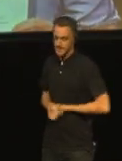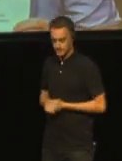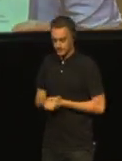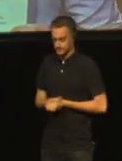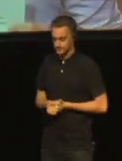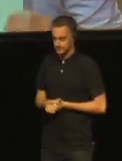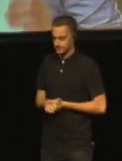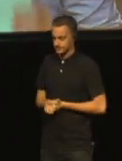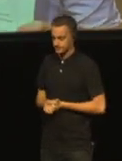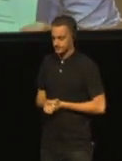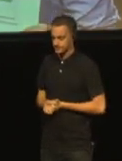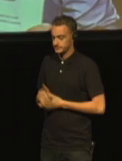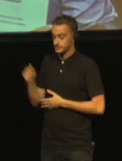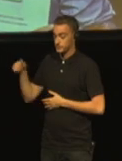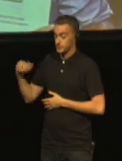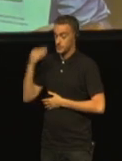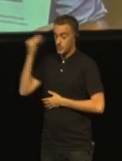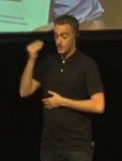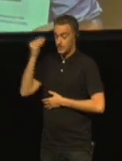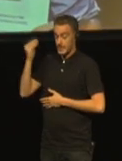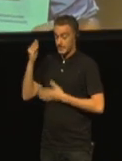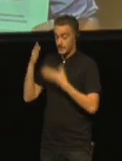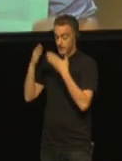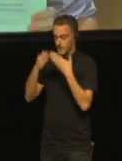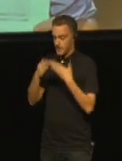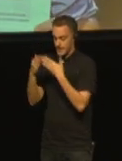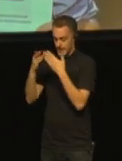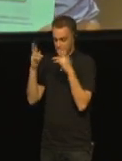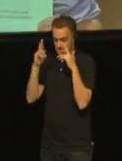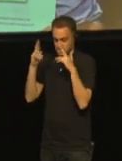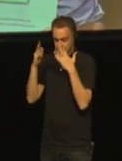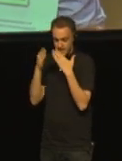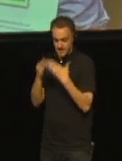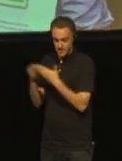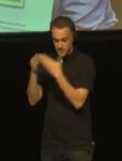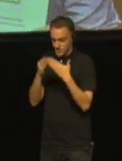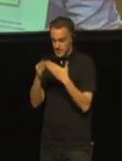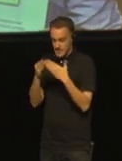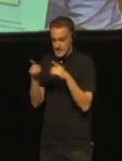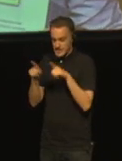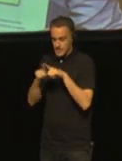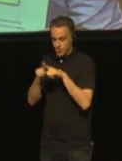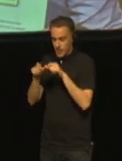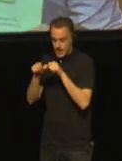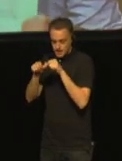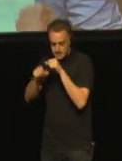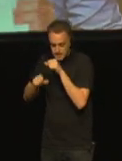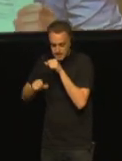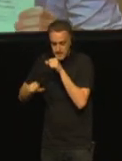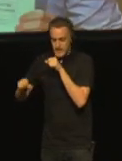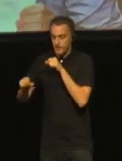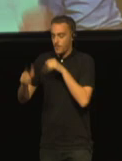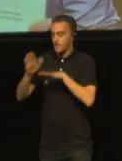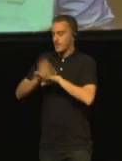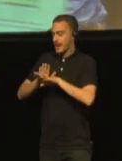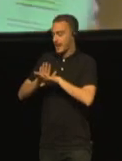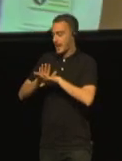will be the start for a better life for deafblind people across Europe, so I hope you will enjoy the report